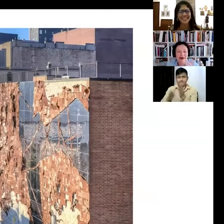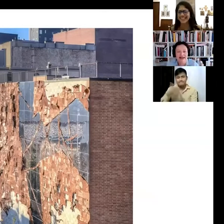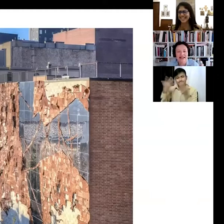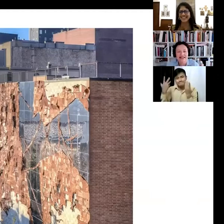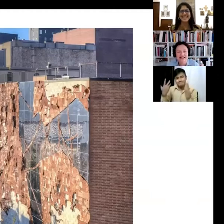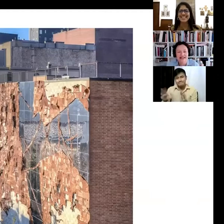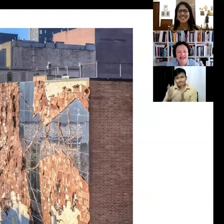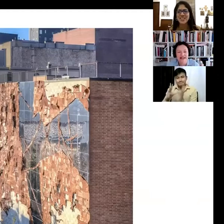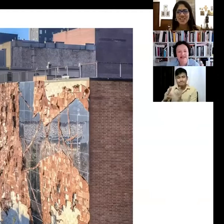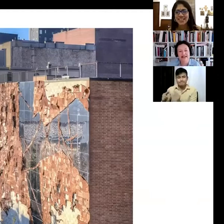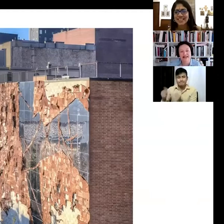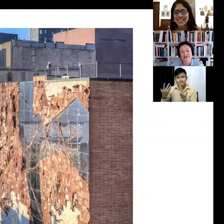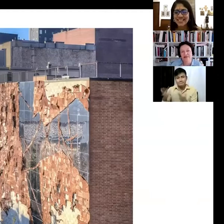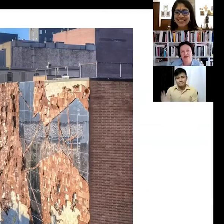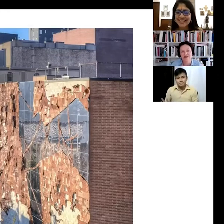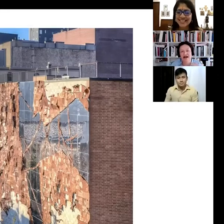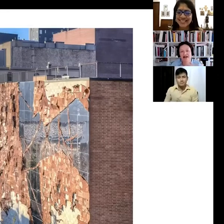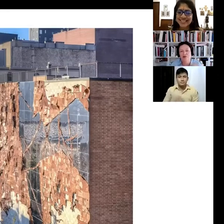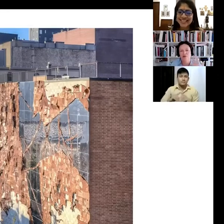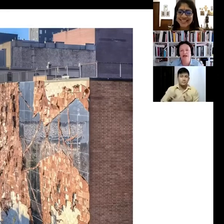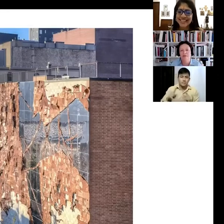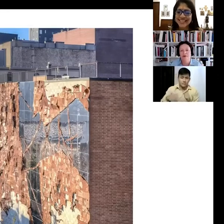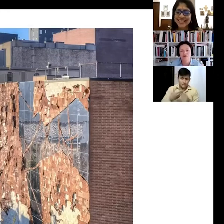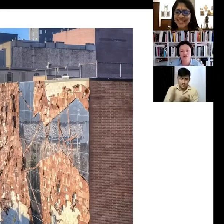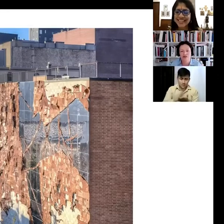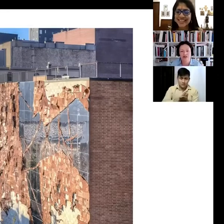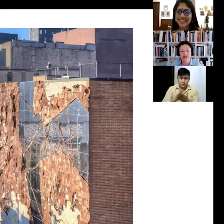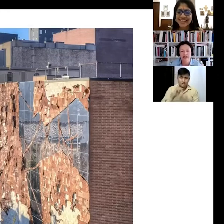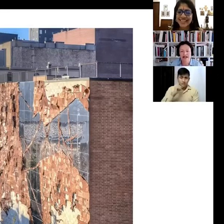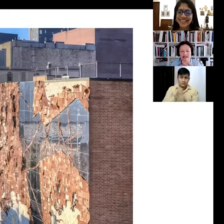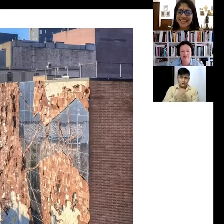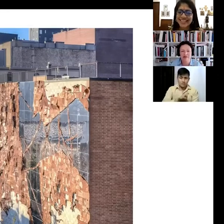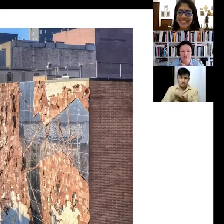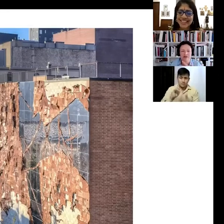but it's... it doesn't belong to the High Line. So we approached the owner and asked if we could use